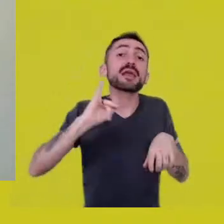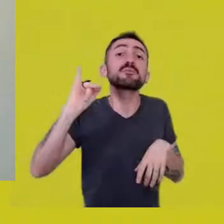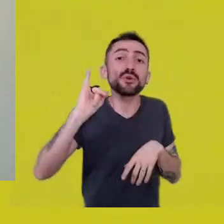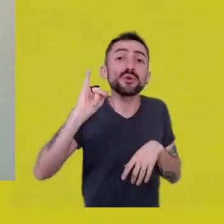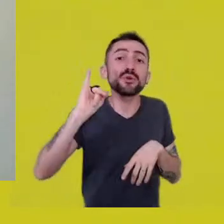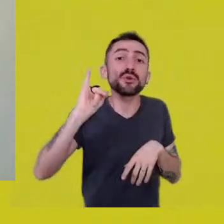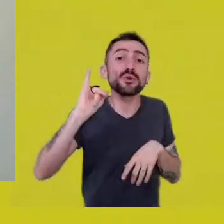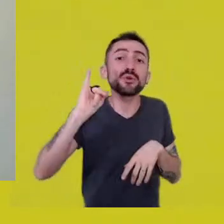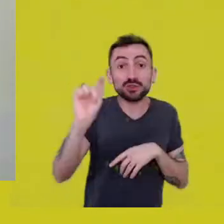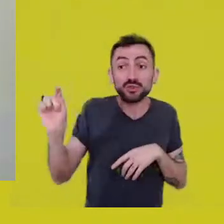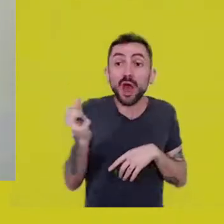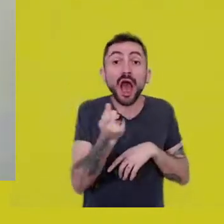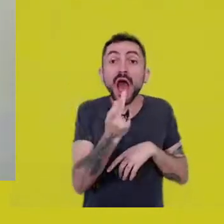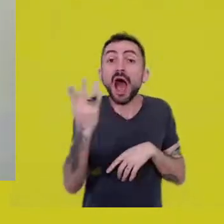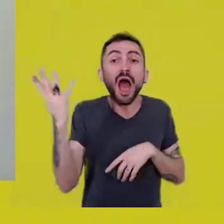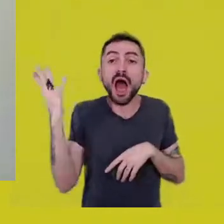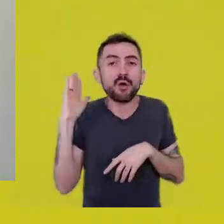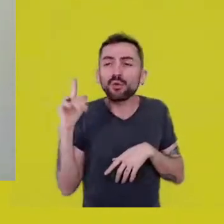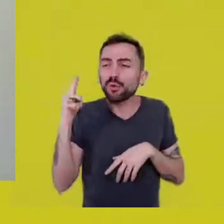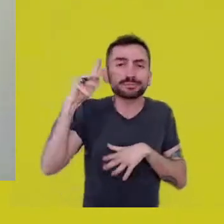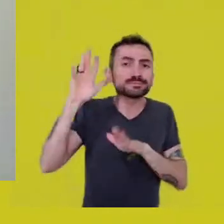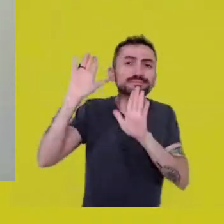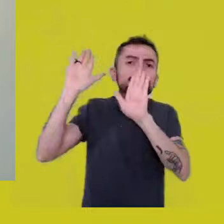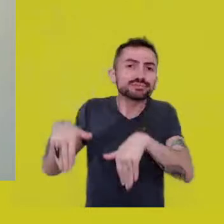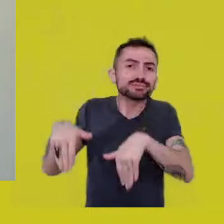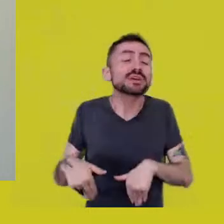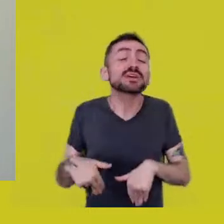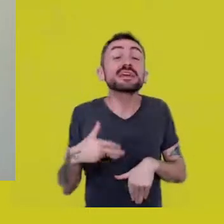to think about the formation of the individual.